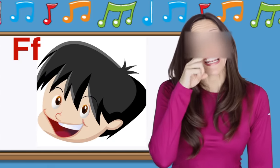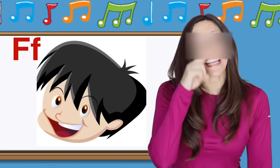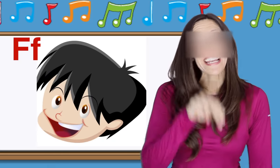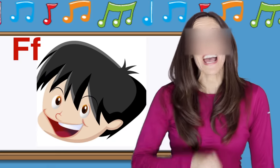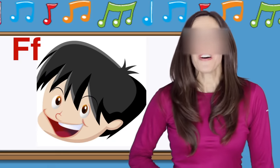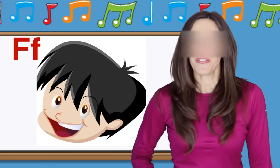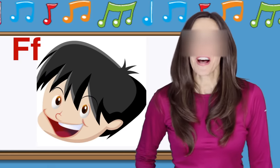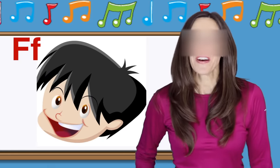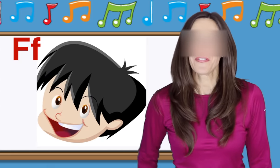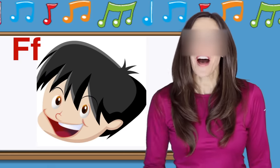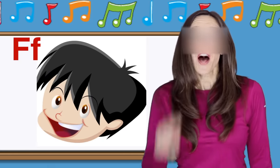F is for Funny